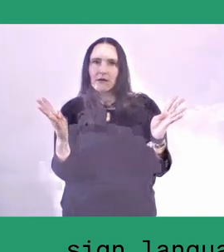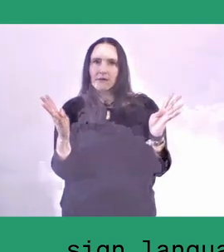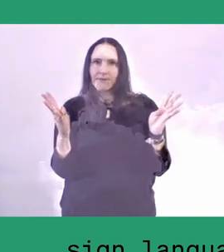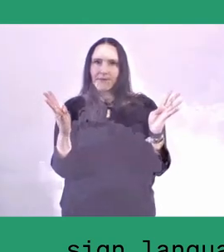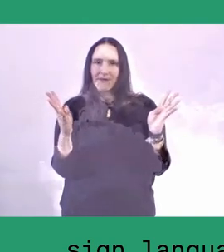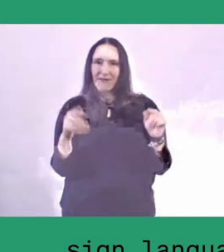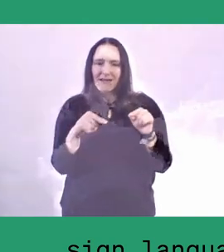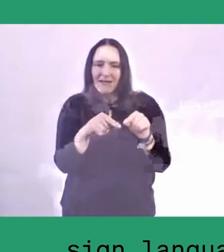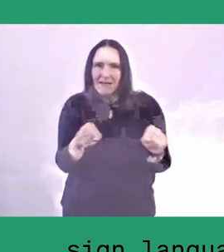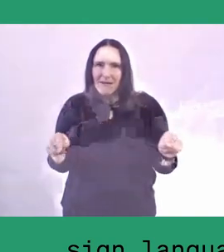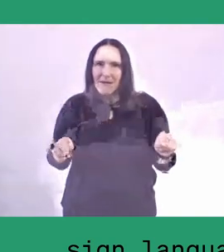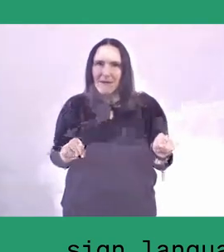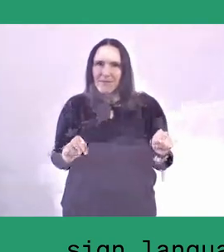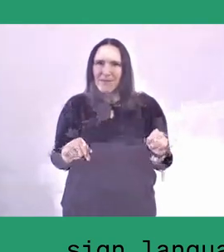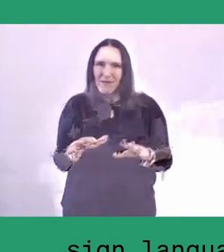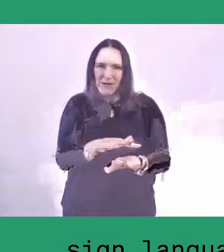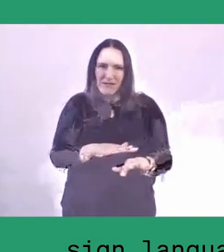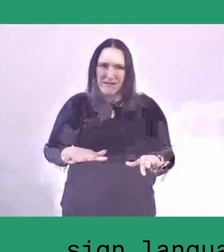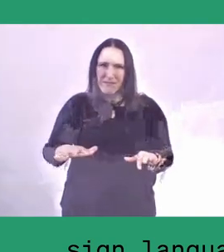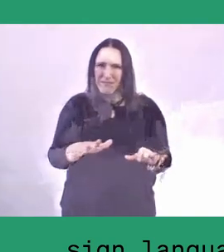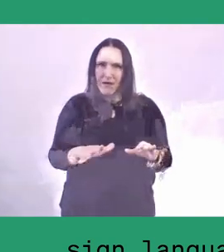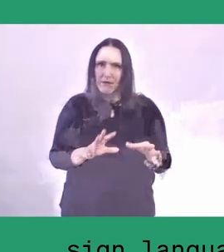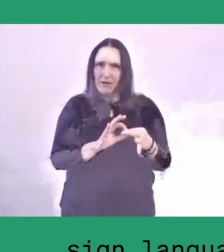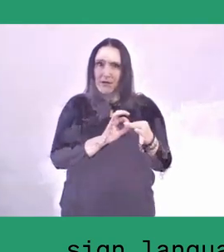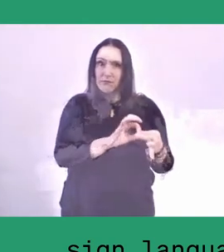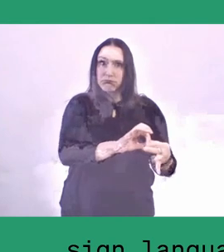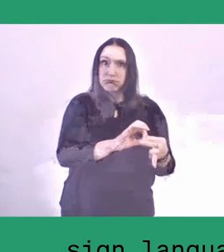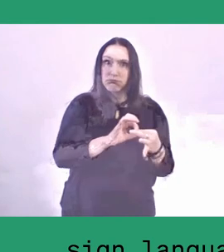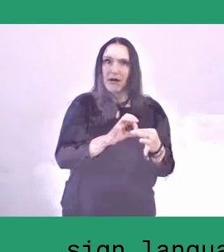it is the moment where the degradation of local value began.